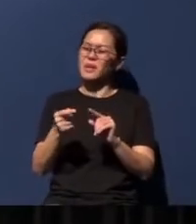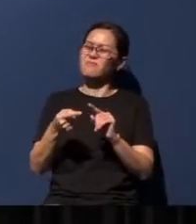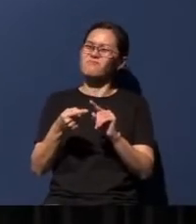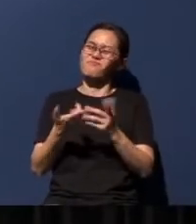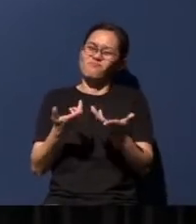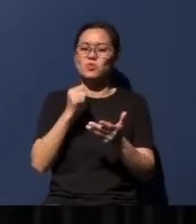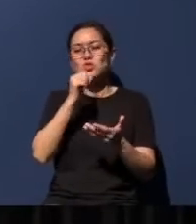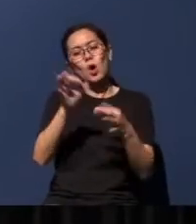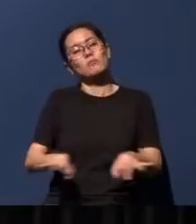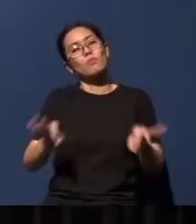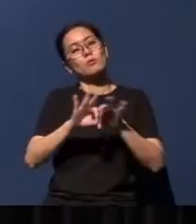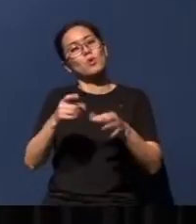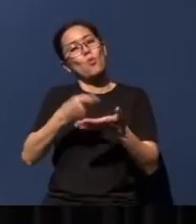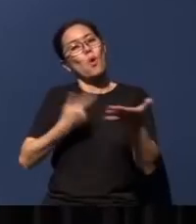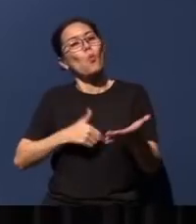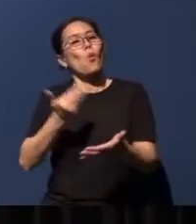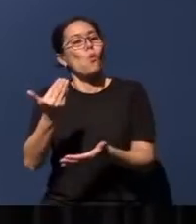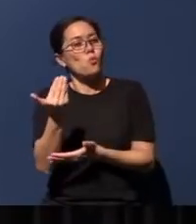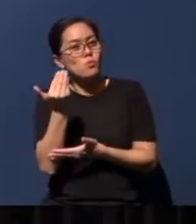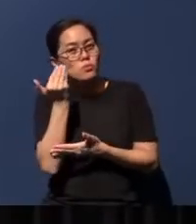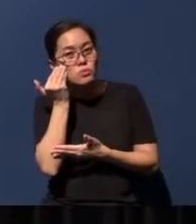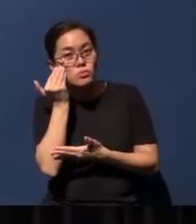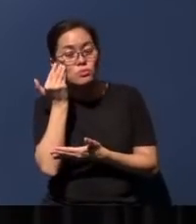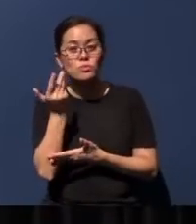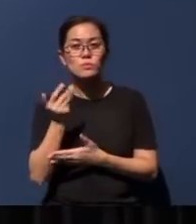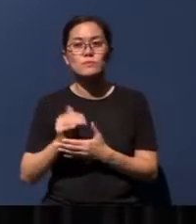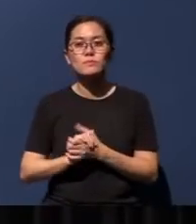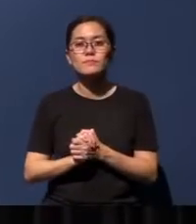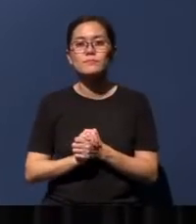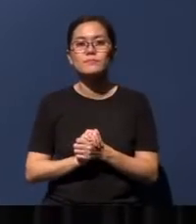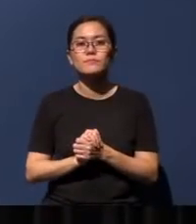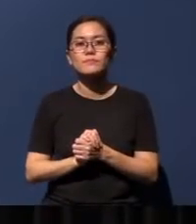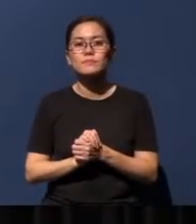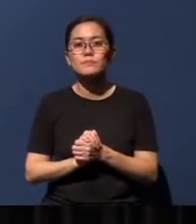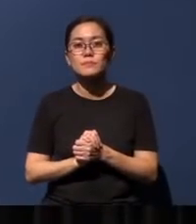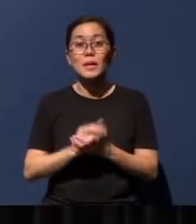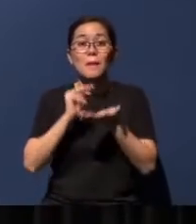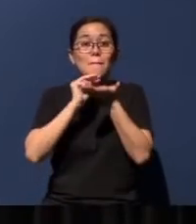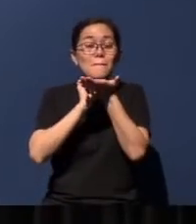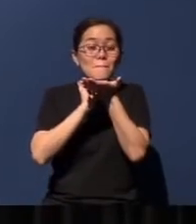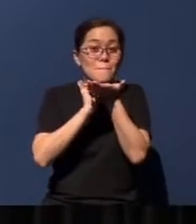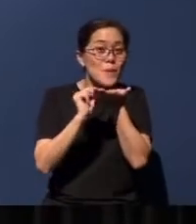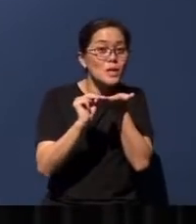What we do know, is that this message about the Kingdom